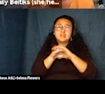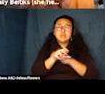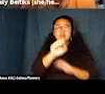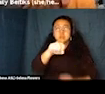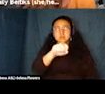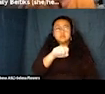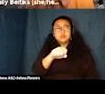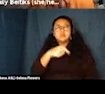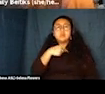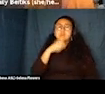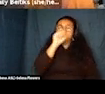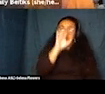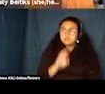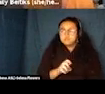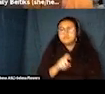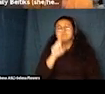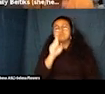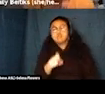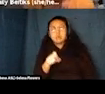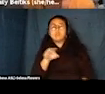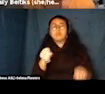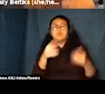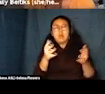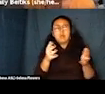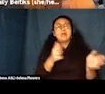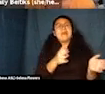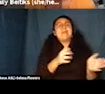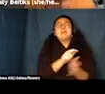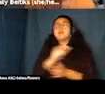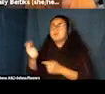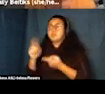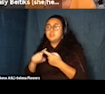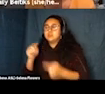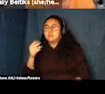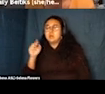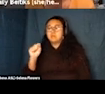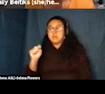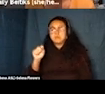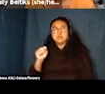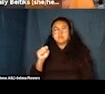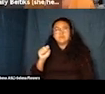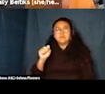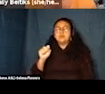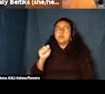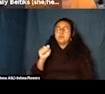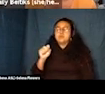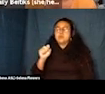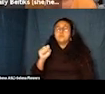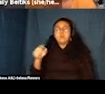what does it look like when you dive in to thinking about going beyond compliance to make this much more